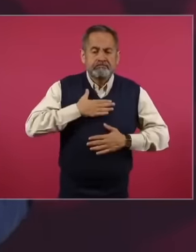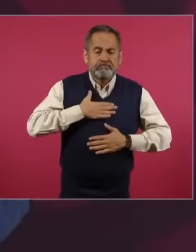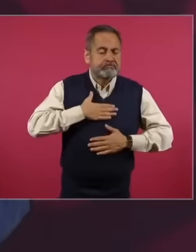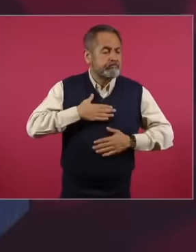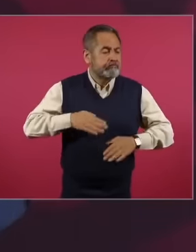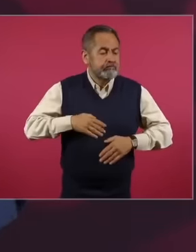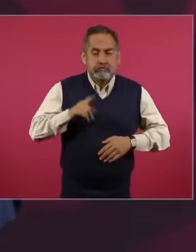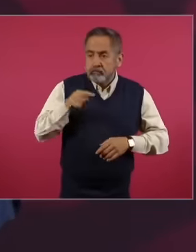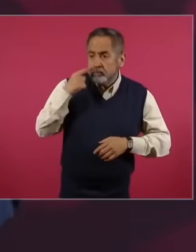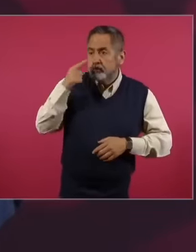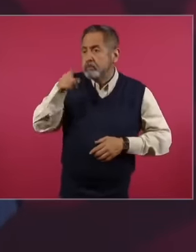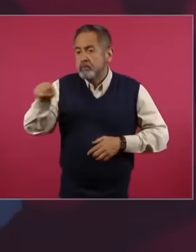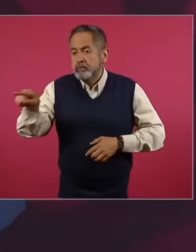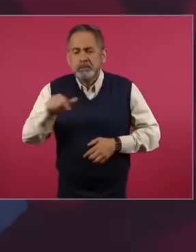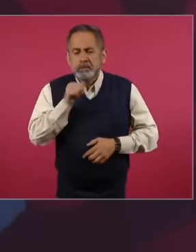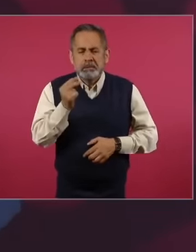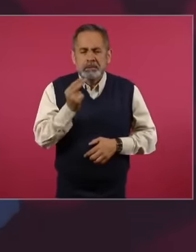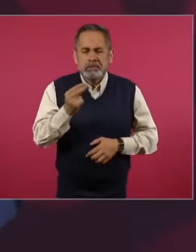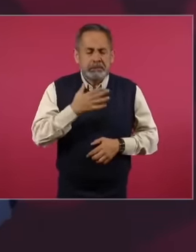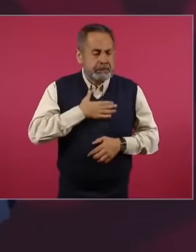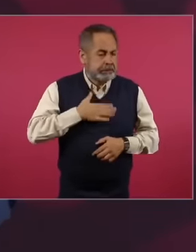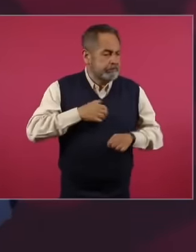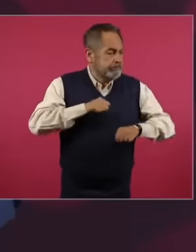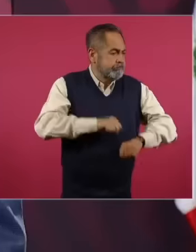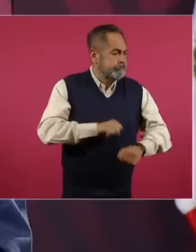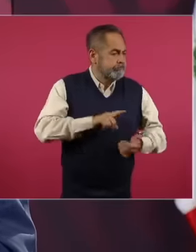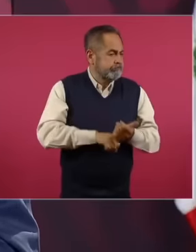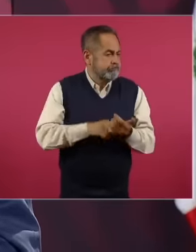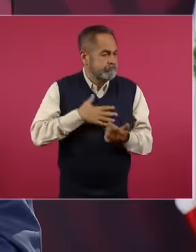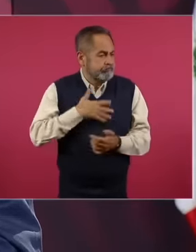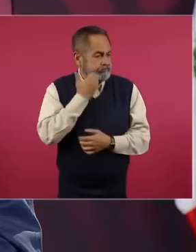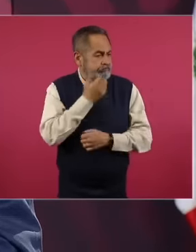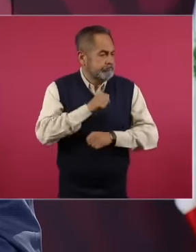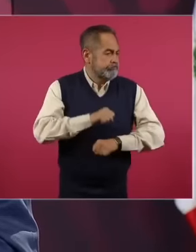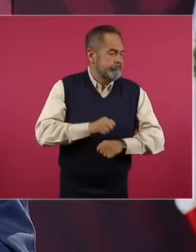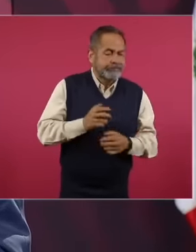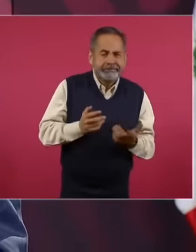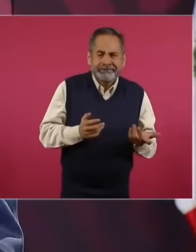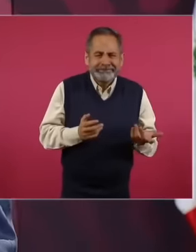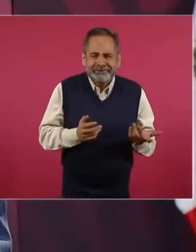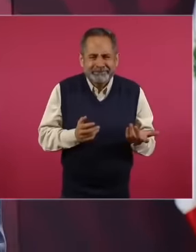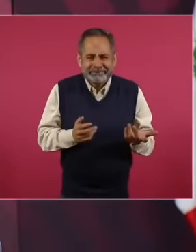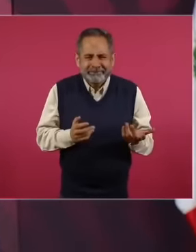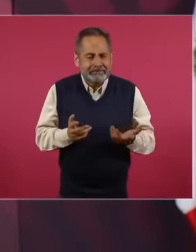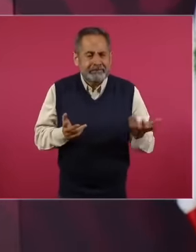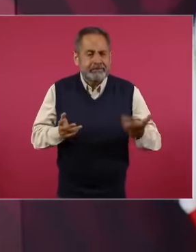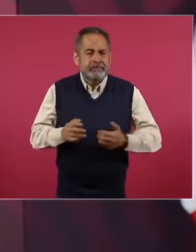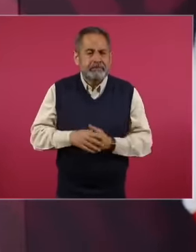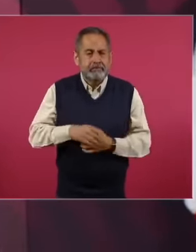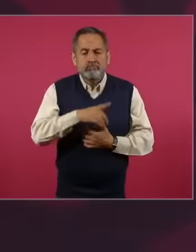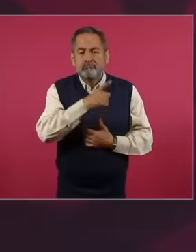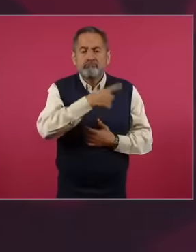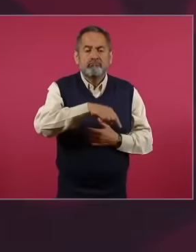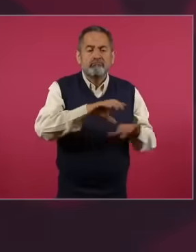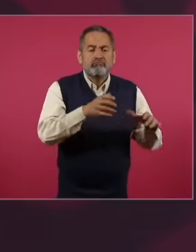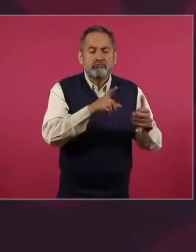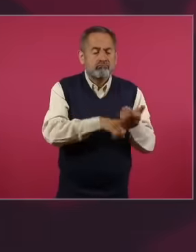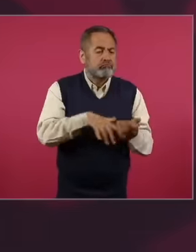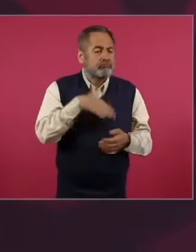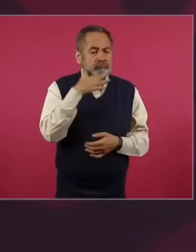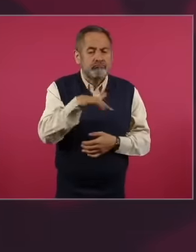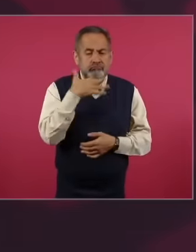privileges and that they are openly supporters of corruption.